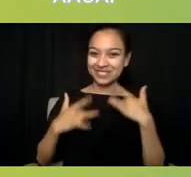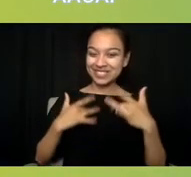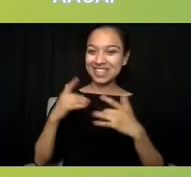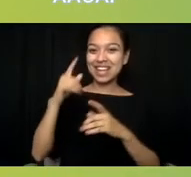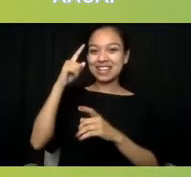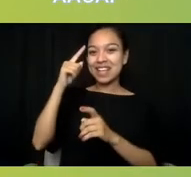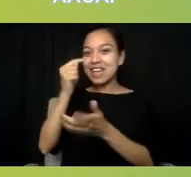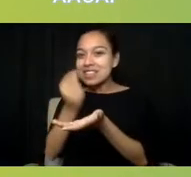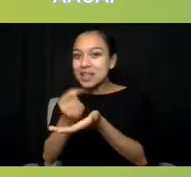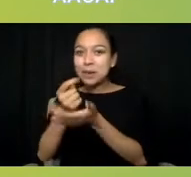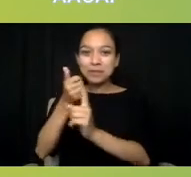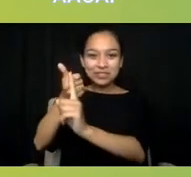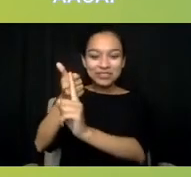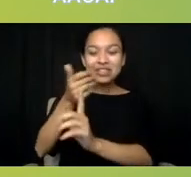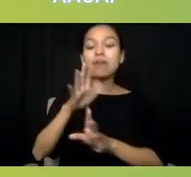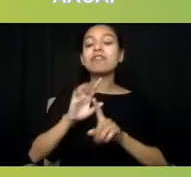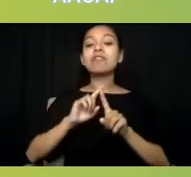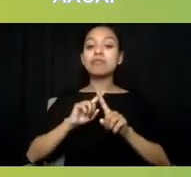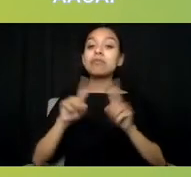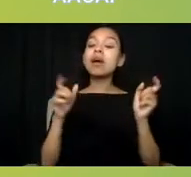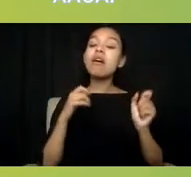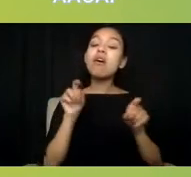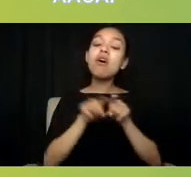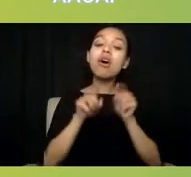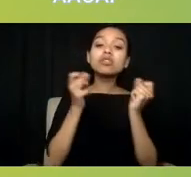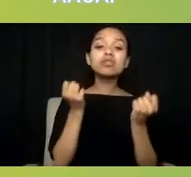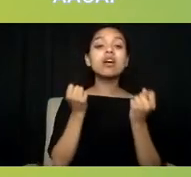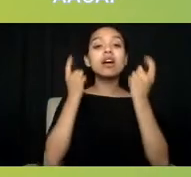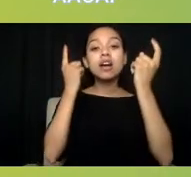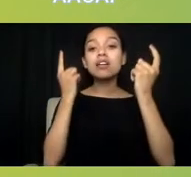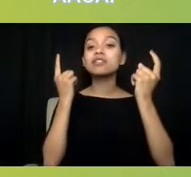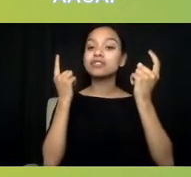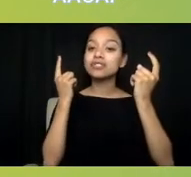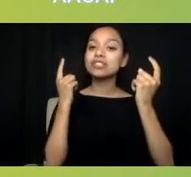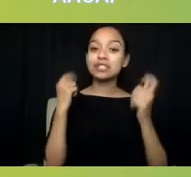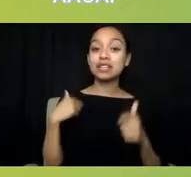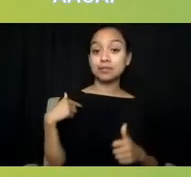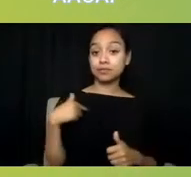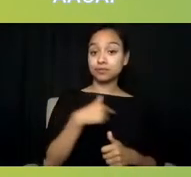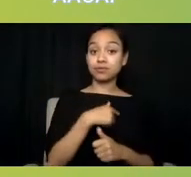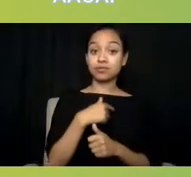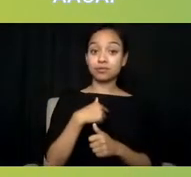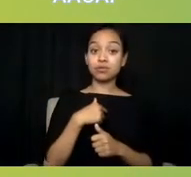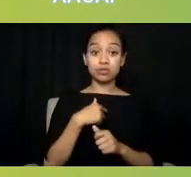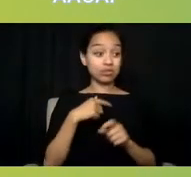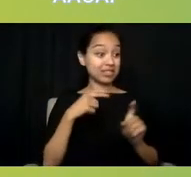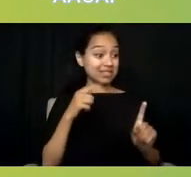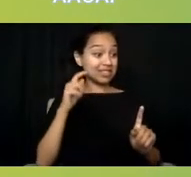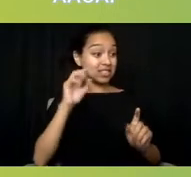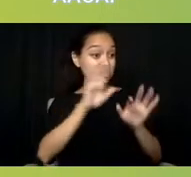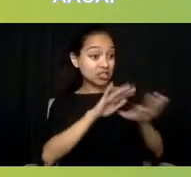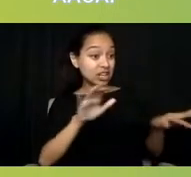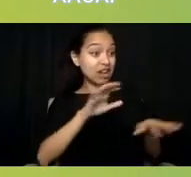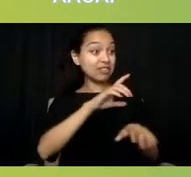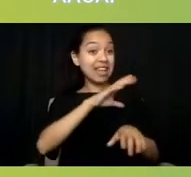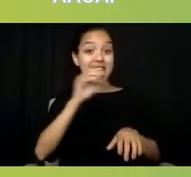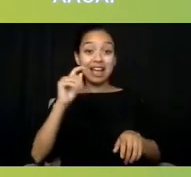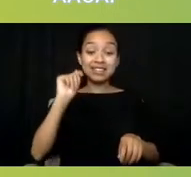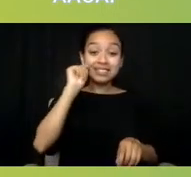but also understanding that we're taking child analysis and psychiatry, trying to bring the treatment where the kids are at,